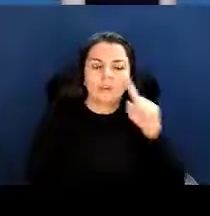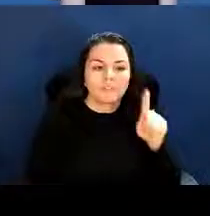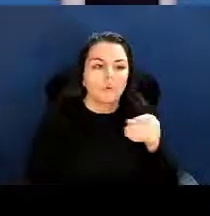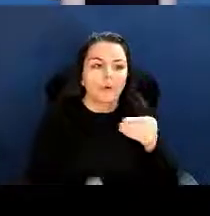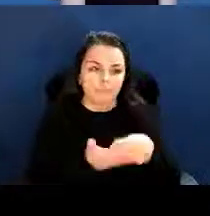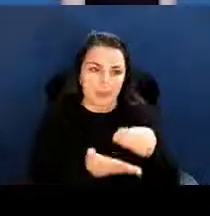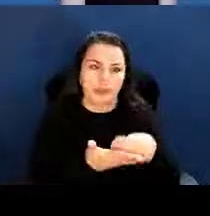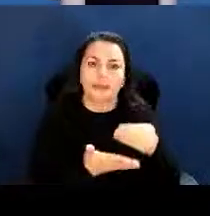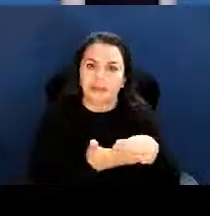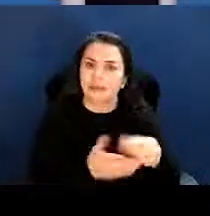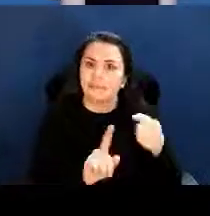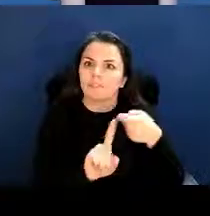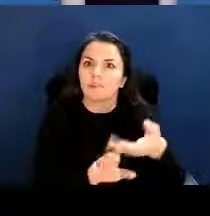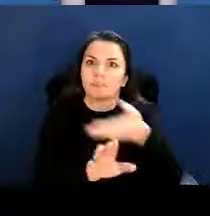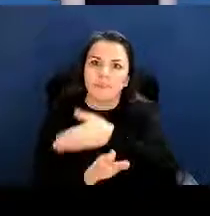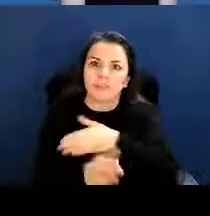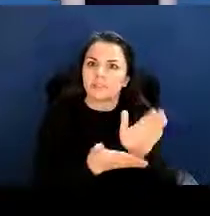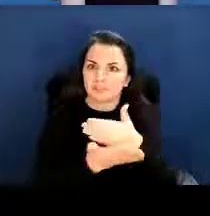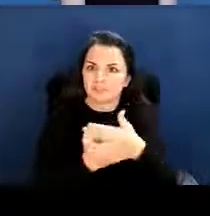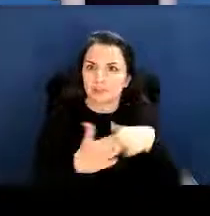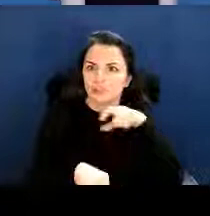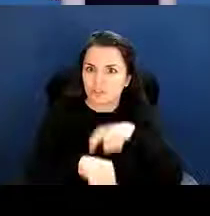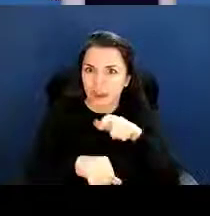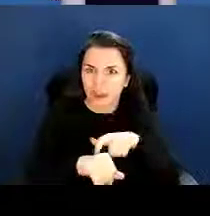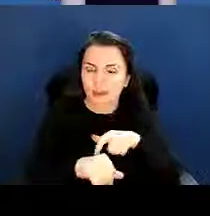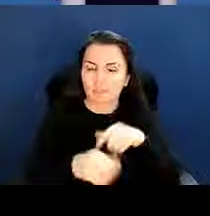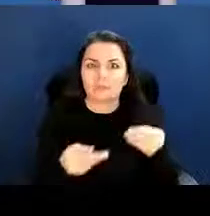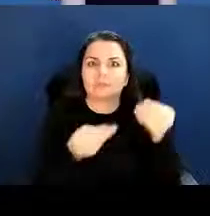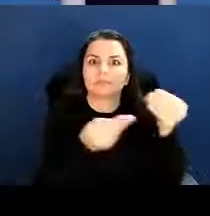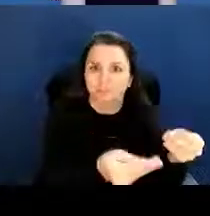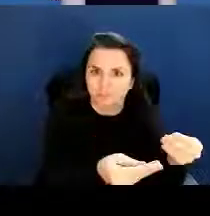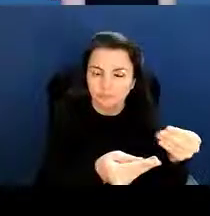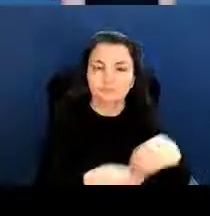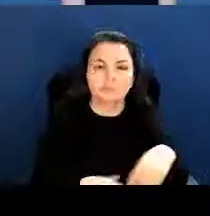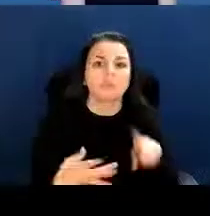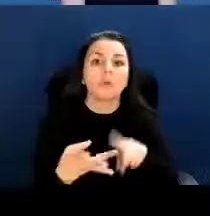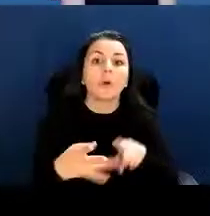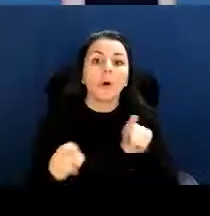And only when your automatic carry over is not authorized